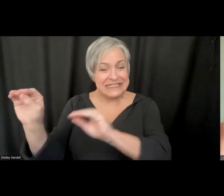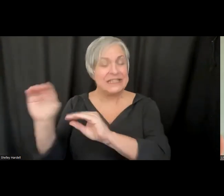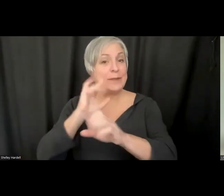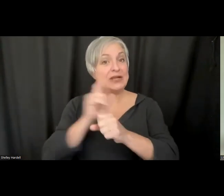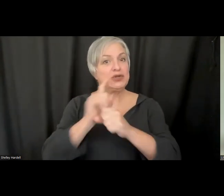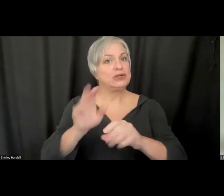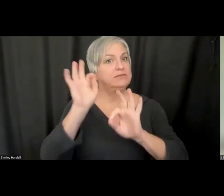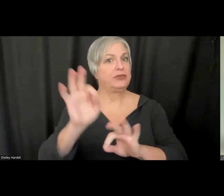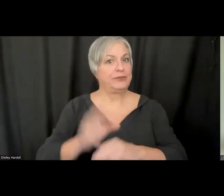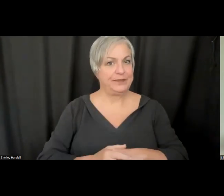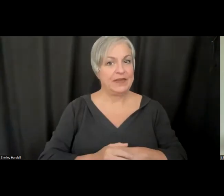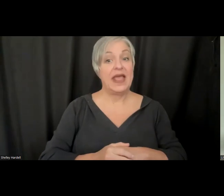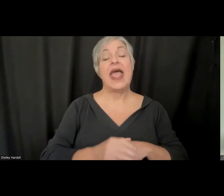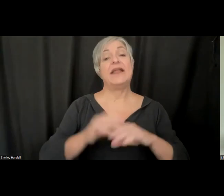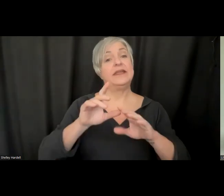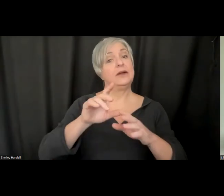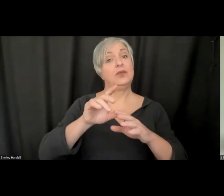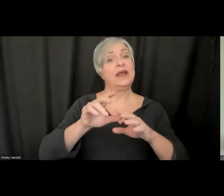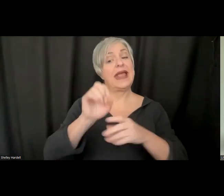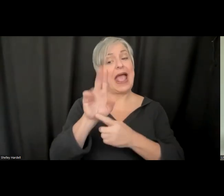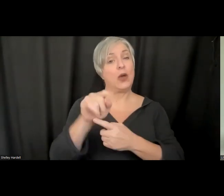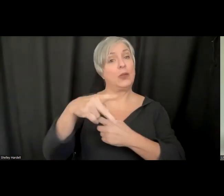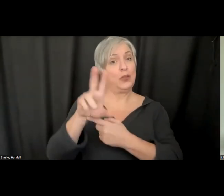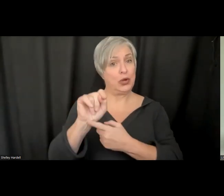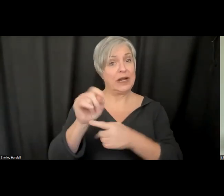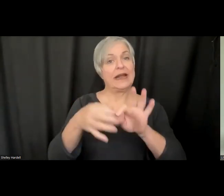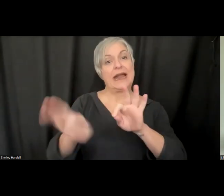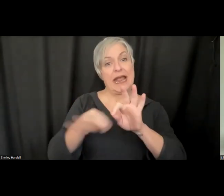something. We output a caption file. There are over 50